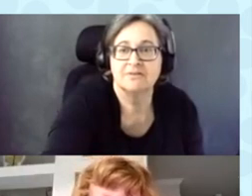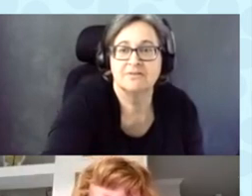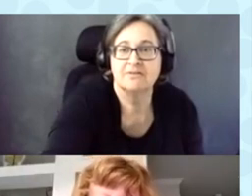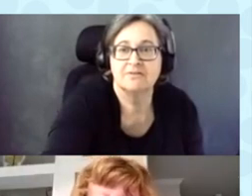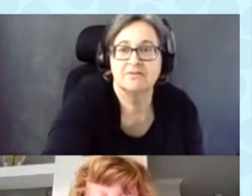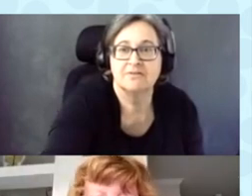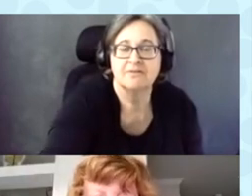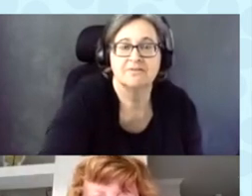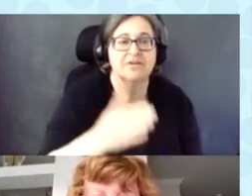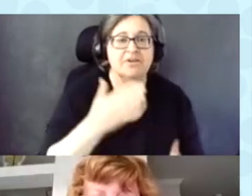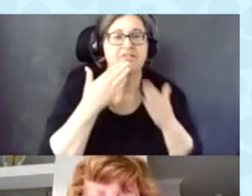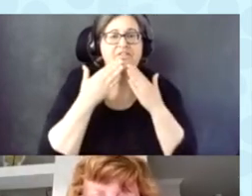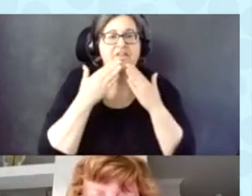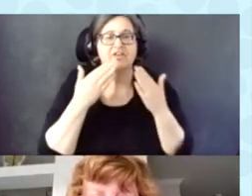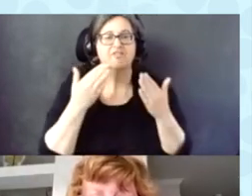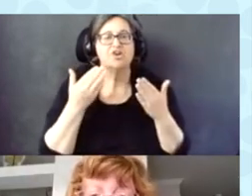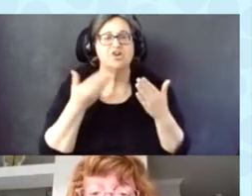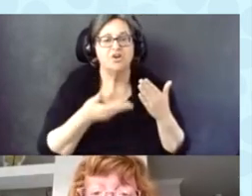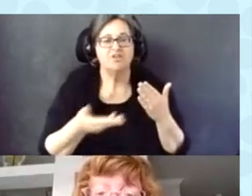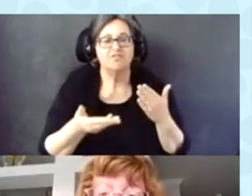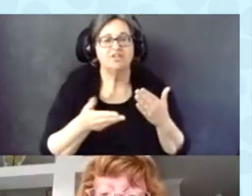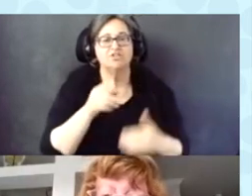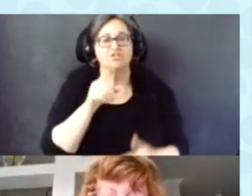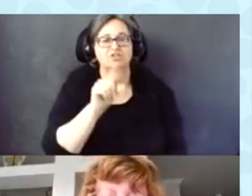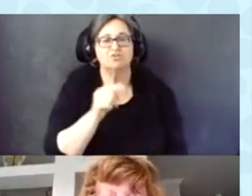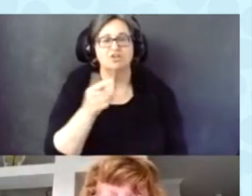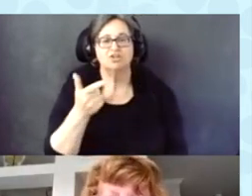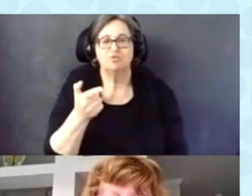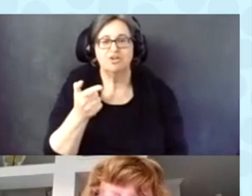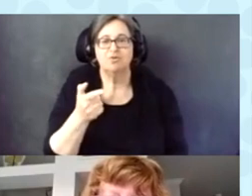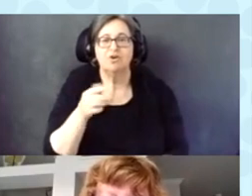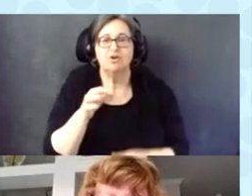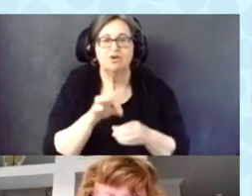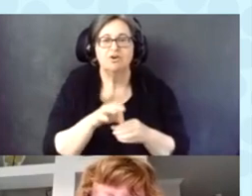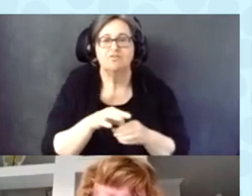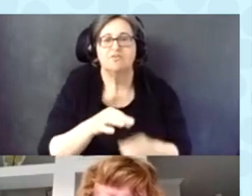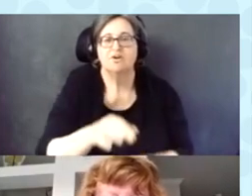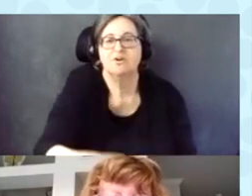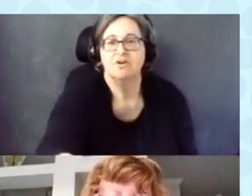And thank you for having us at the 2021 Vote Data Summit.